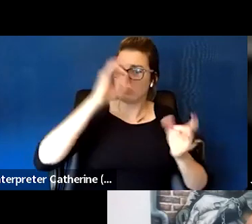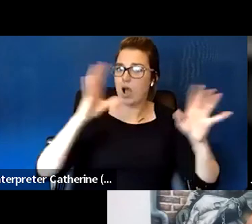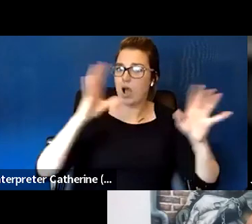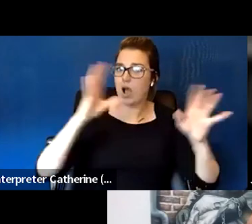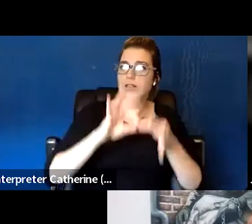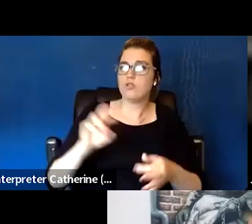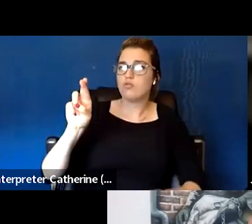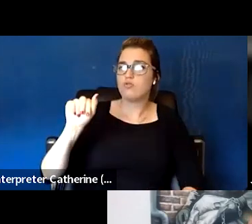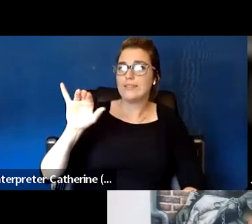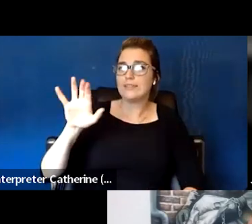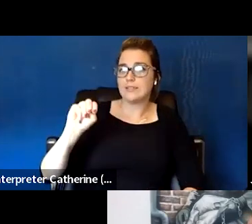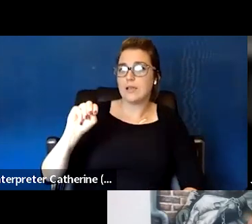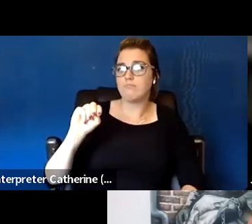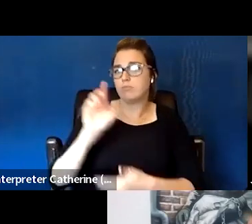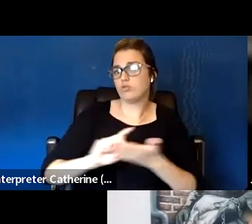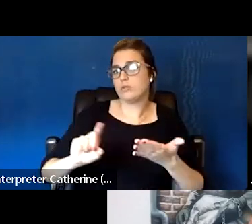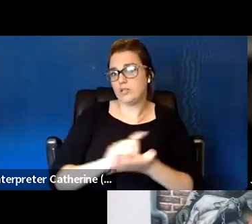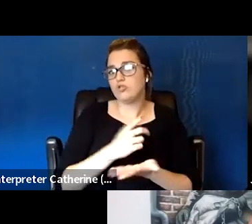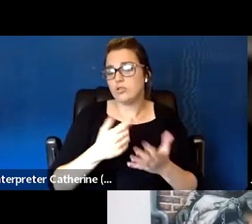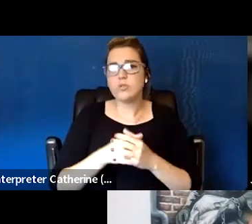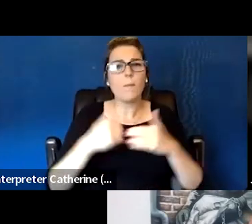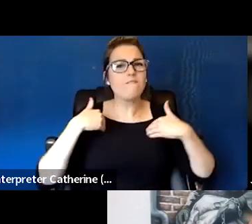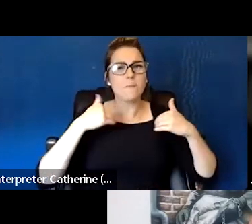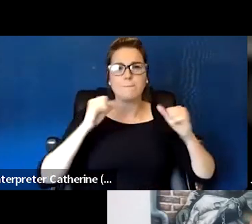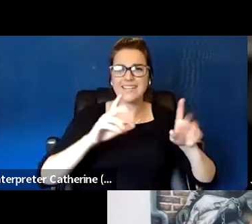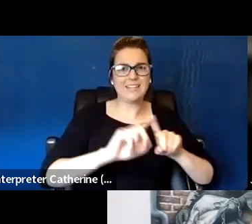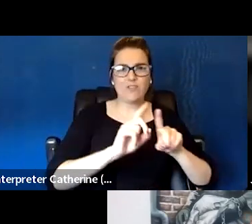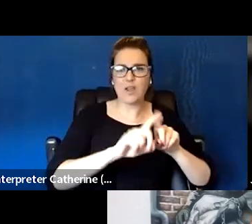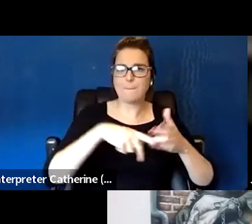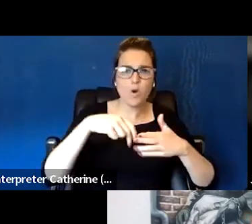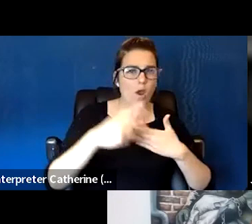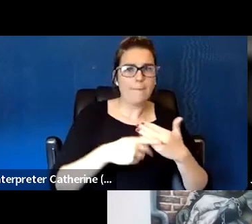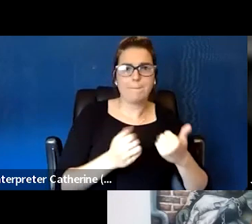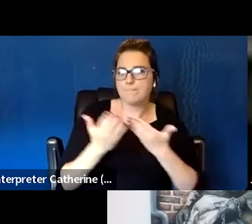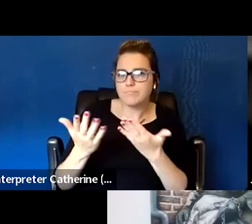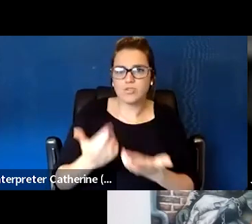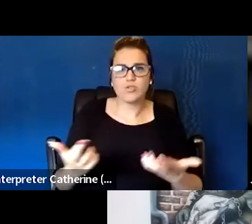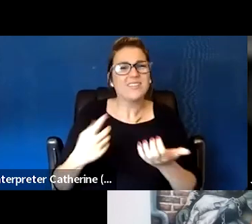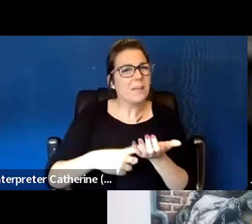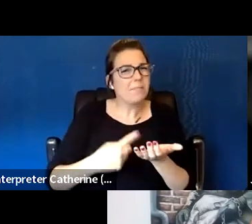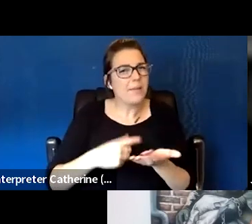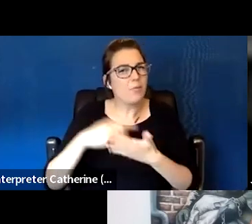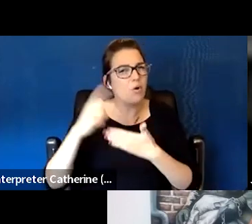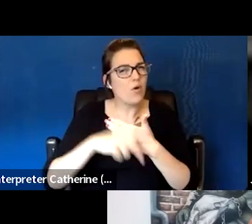that allow for long-term engagement. I think programs are limited sometimes in how long